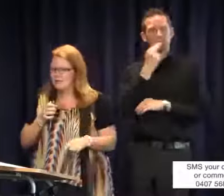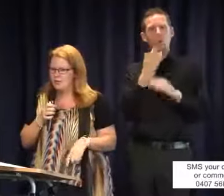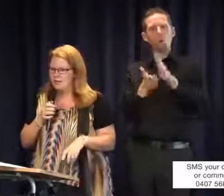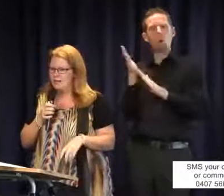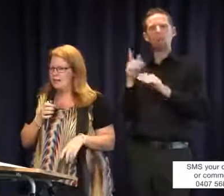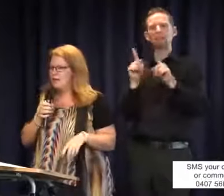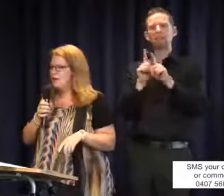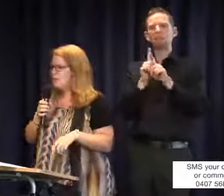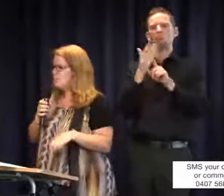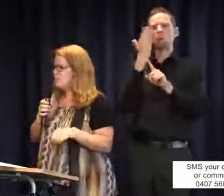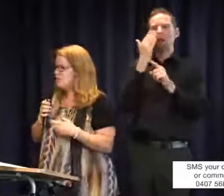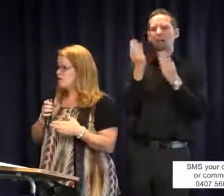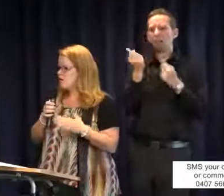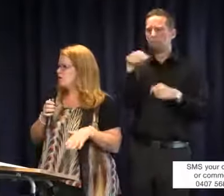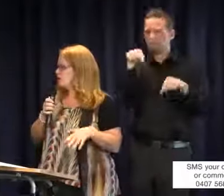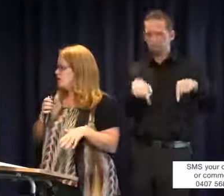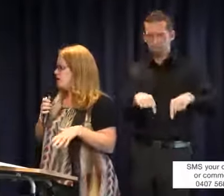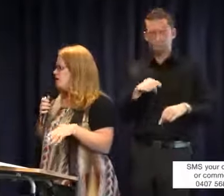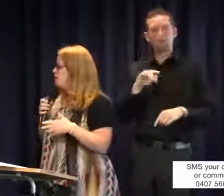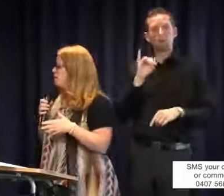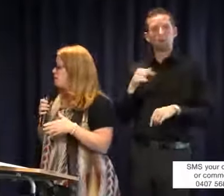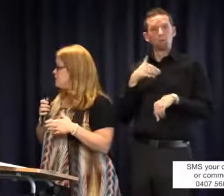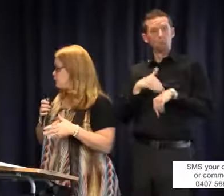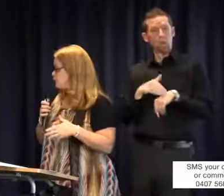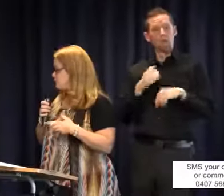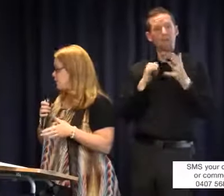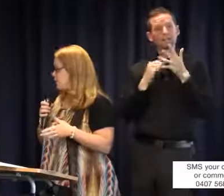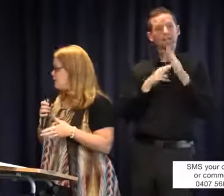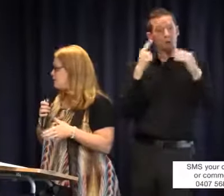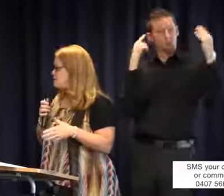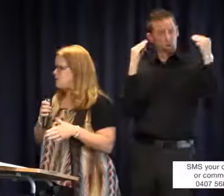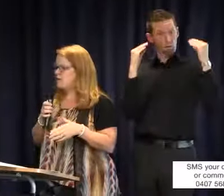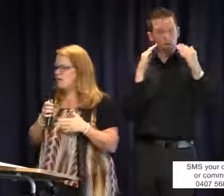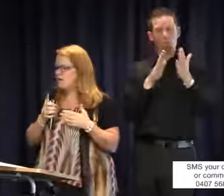the room today. My struggle is that his hearing loss is moderate to severe, so he is quite